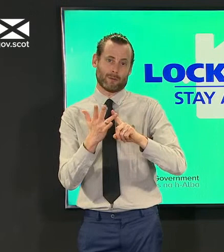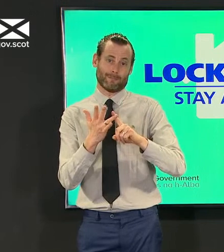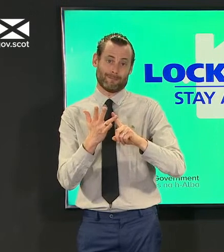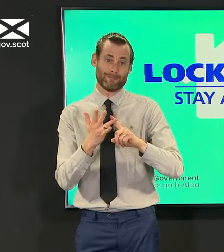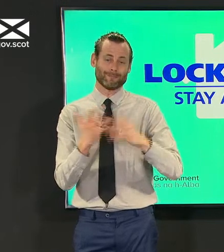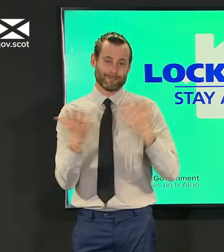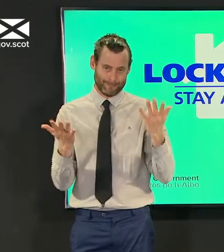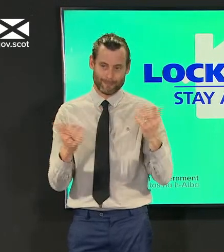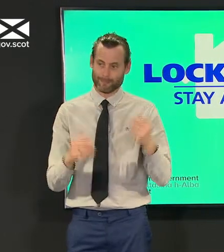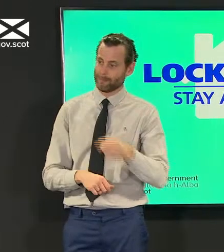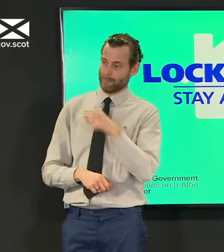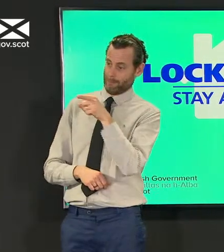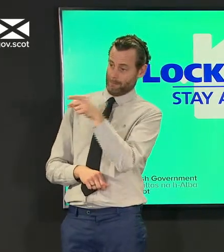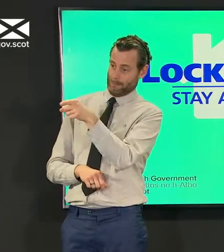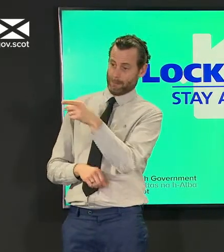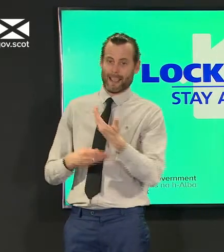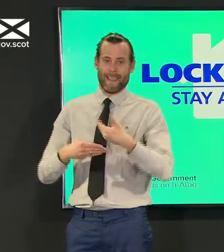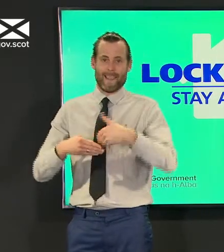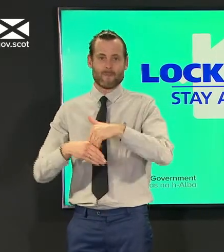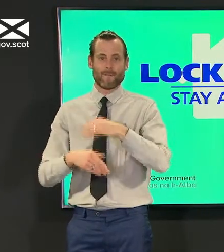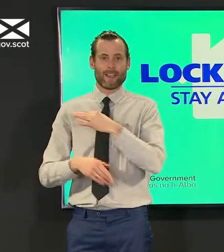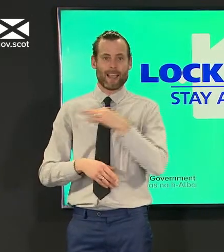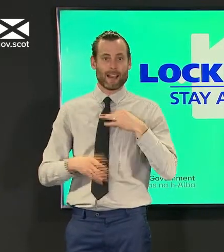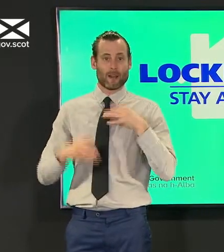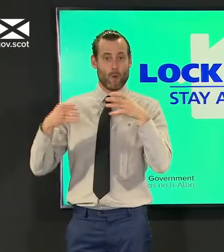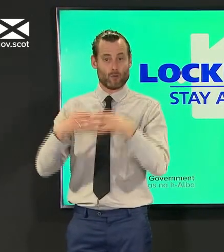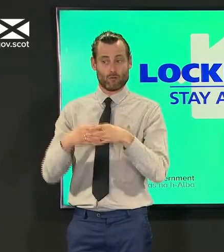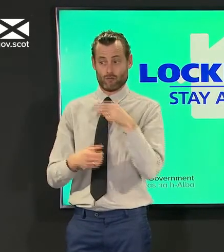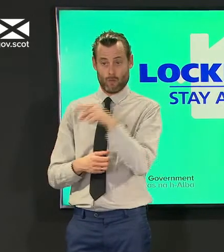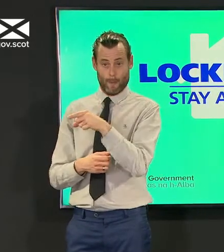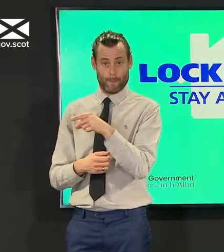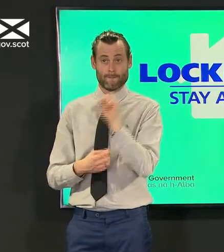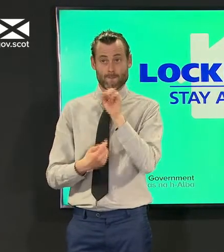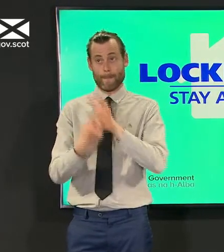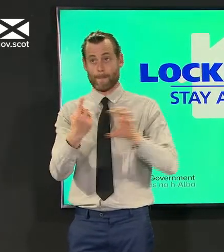jason here standing beside me are involved in the clinical groups our chief nursing officer